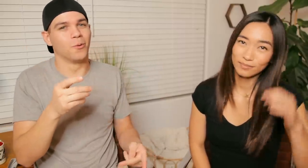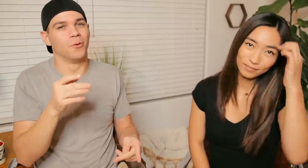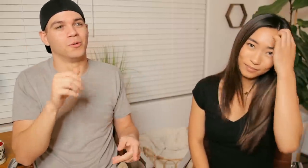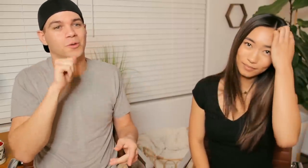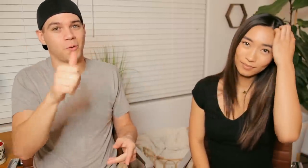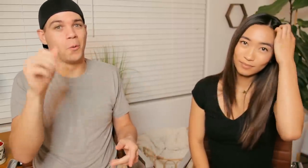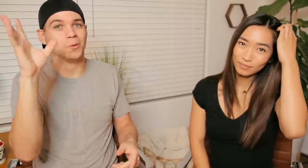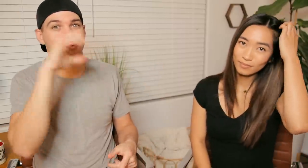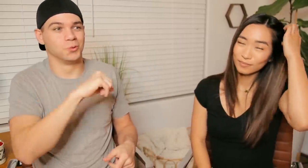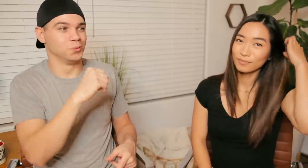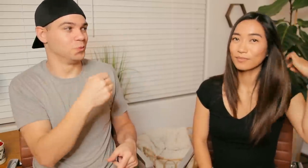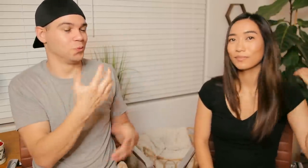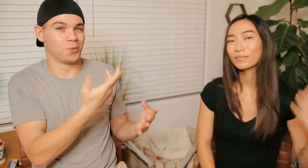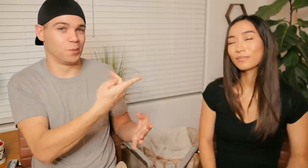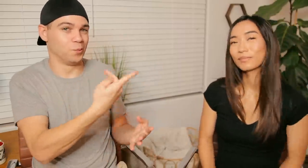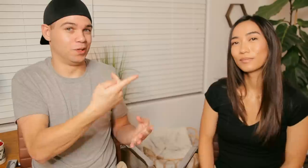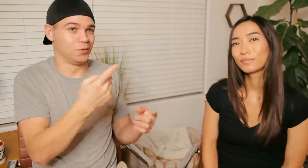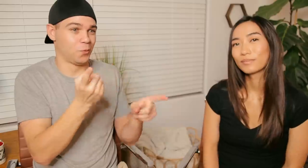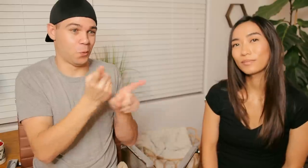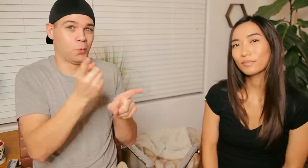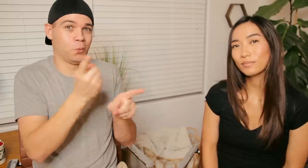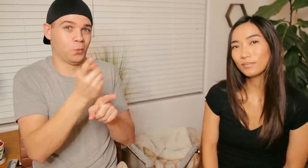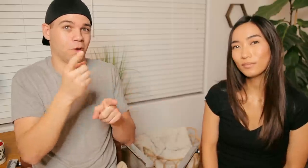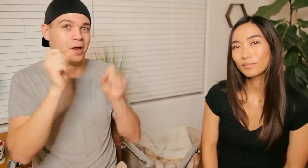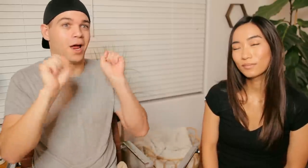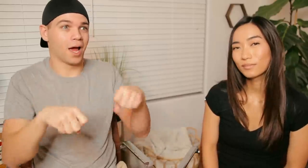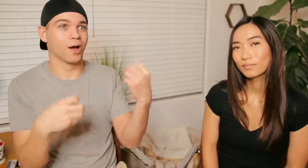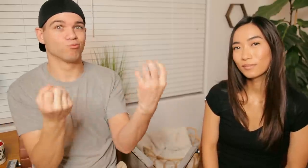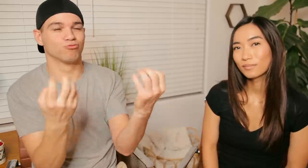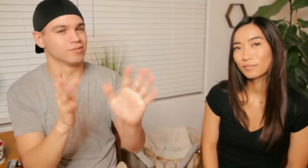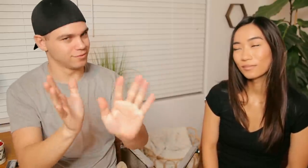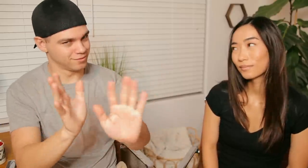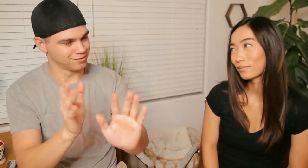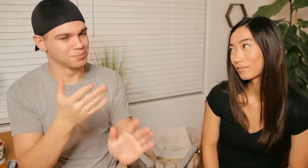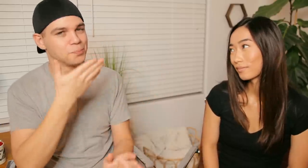So don't assume what we are using is appropriate to use